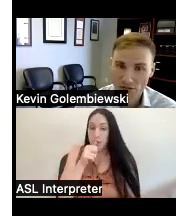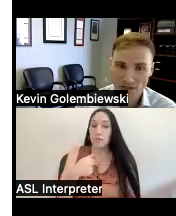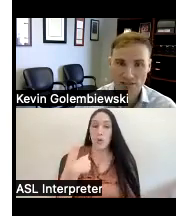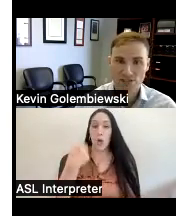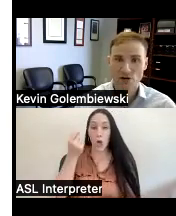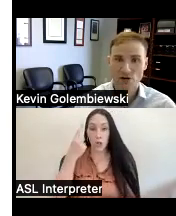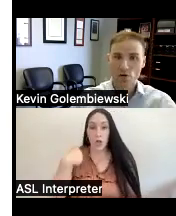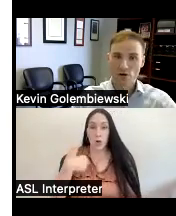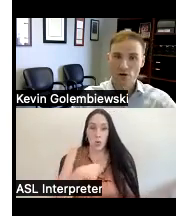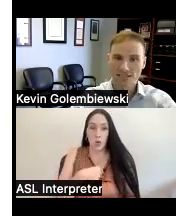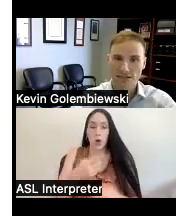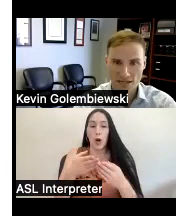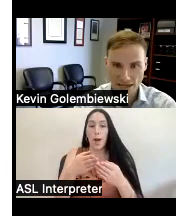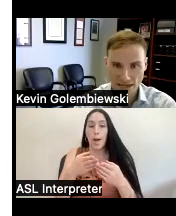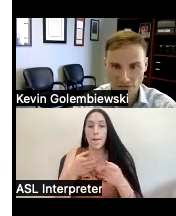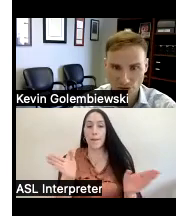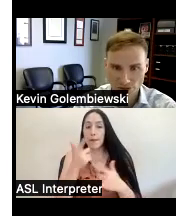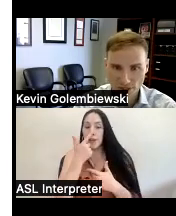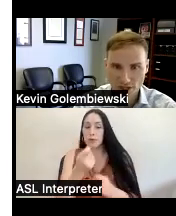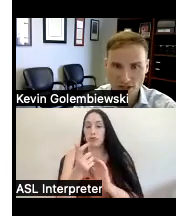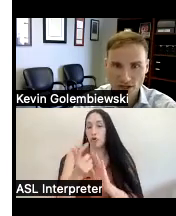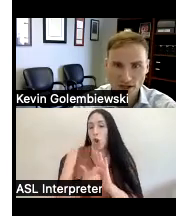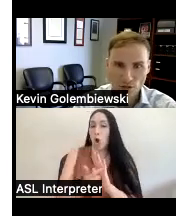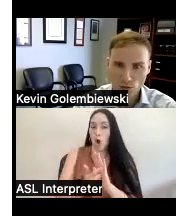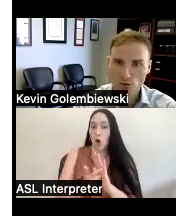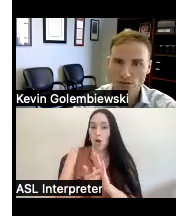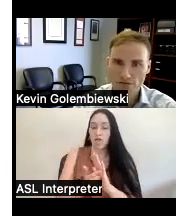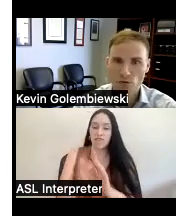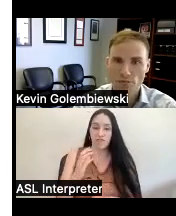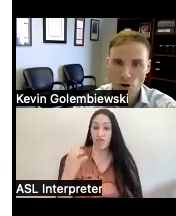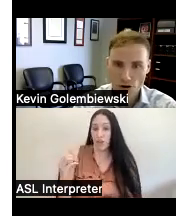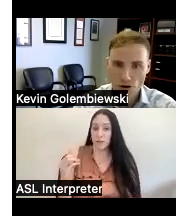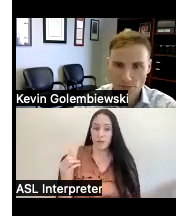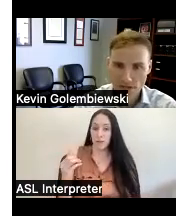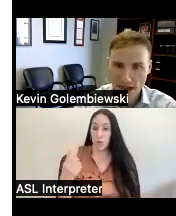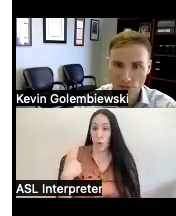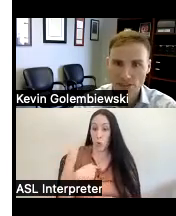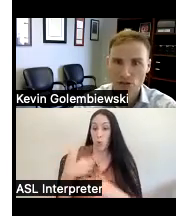of us and so when we accept a case of yours the rules of the Florida bar are going to apply which